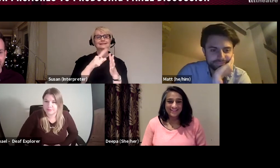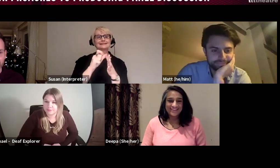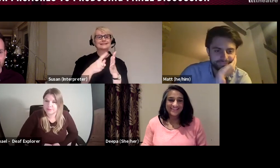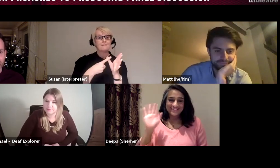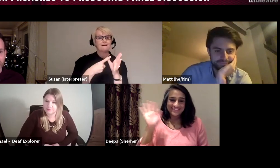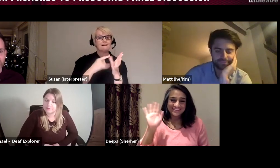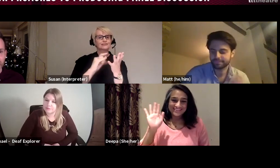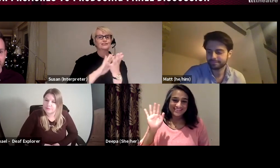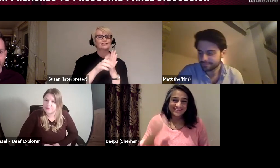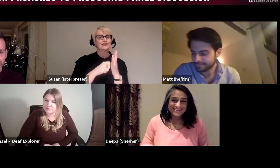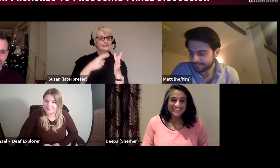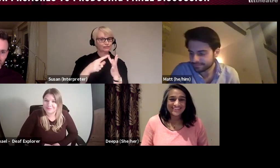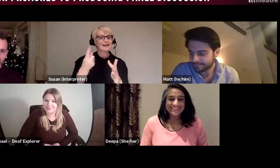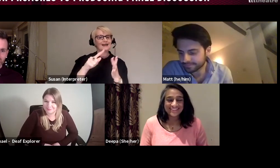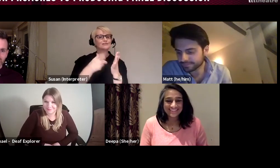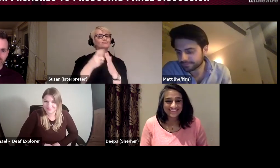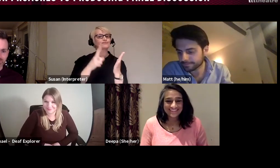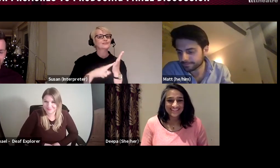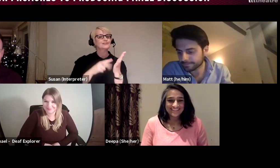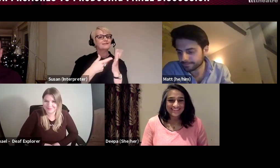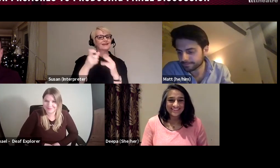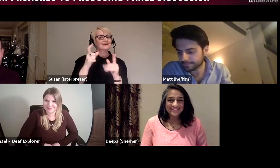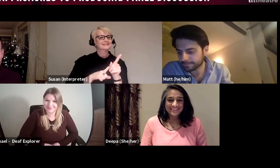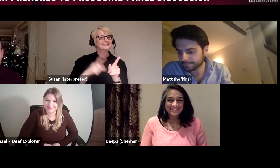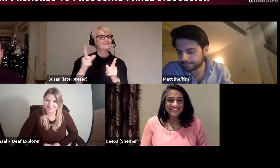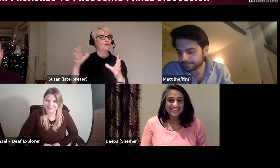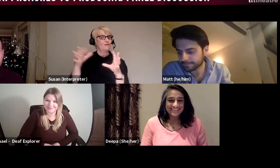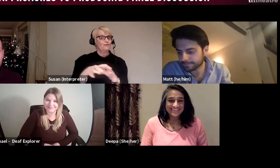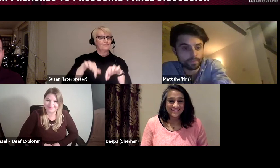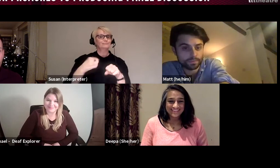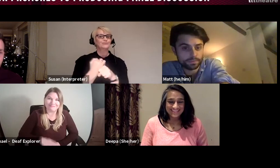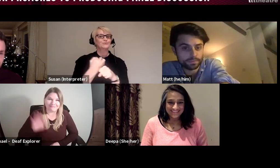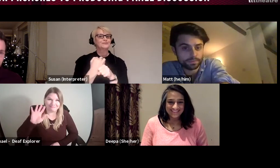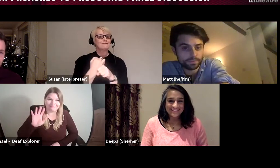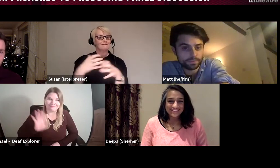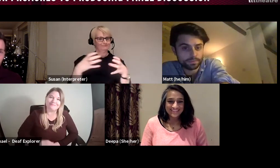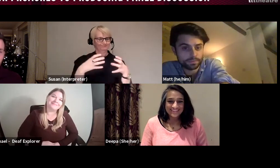for this producer panel, welcome everyone. Before we tell you more about ourselves and backgrounds